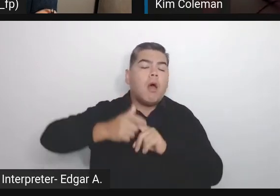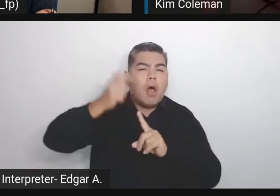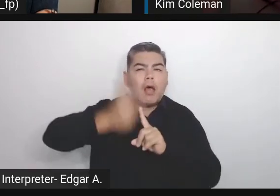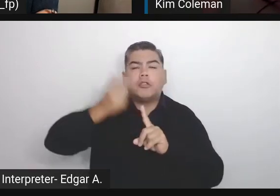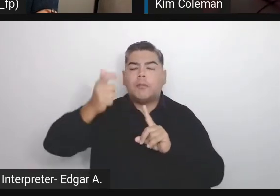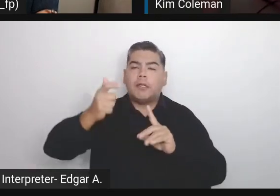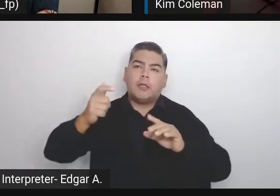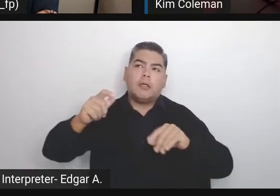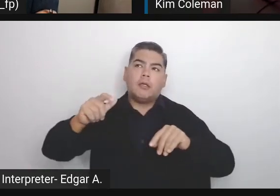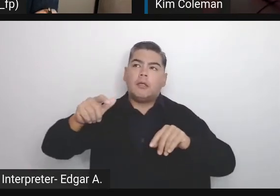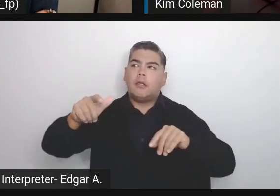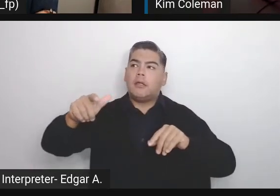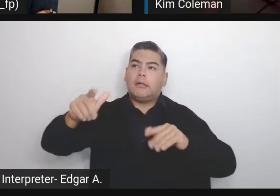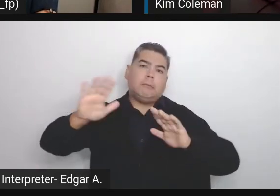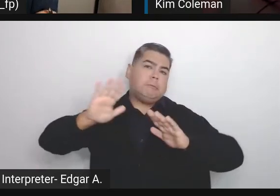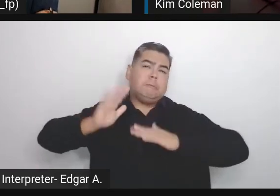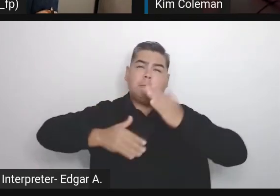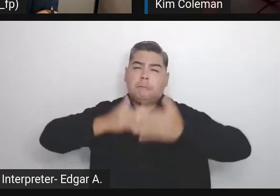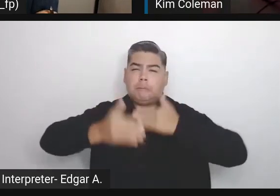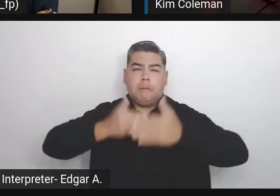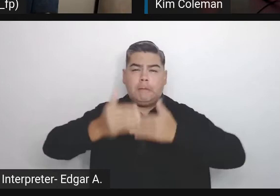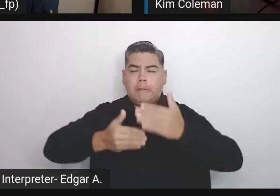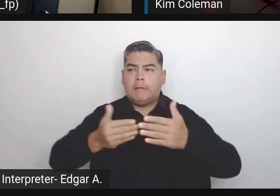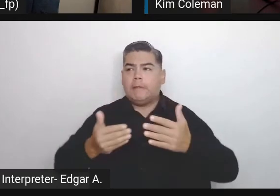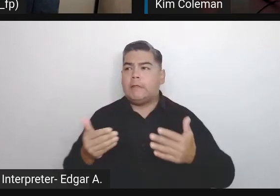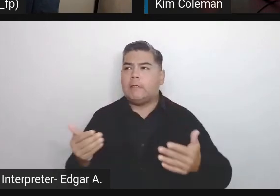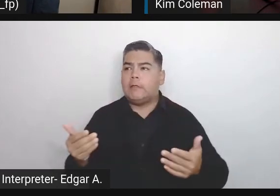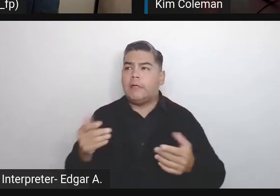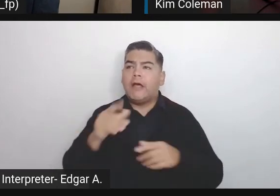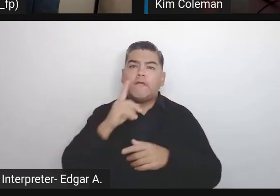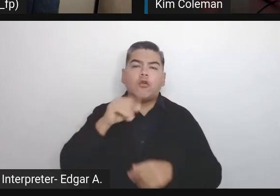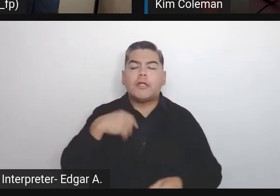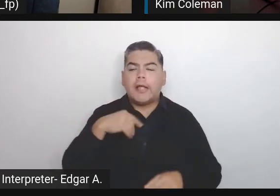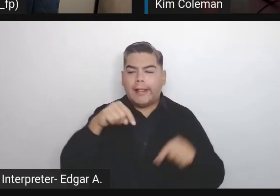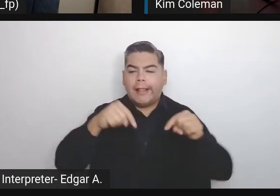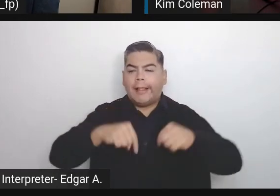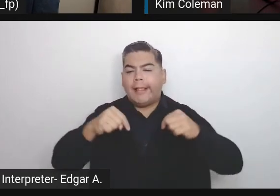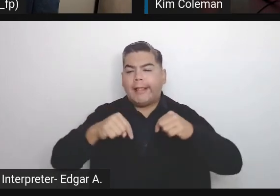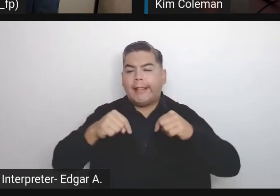and for example, add this accessibility testing could take